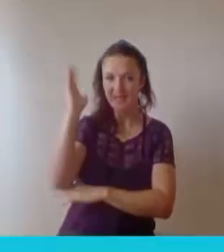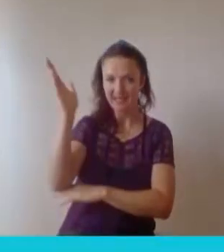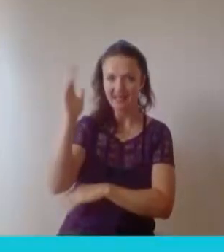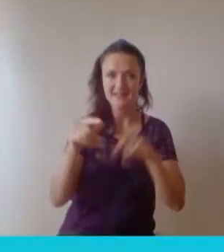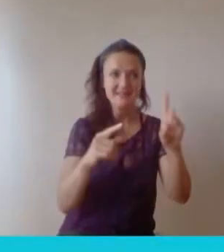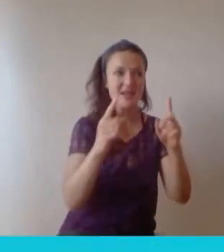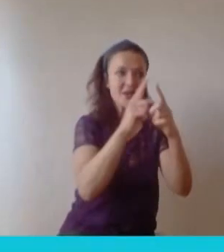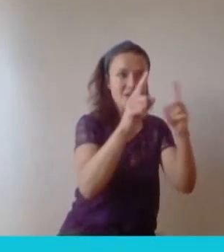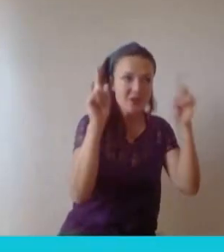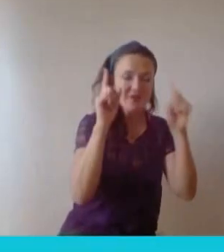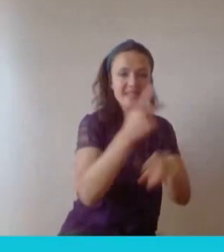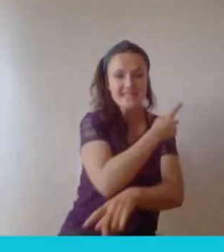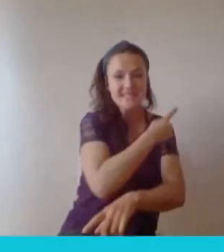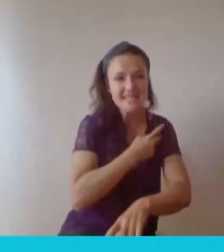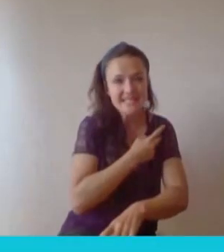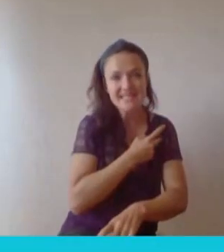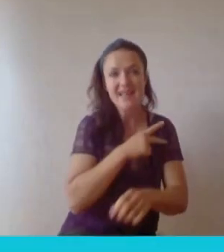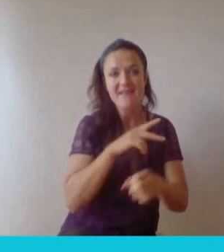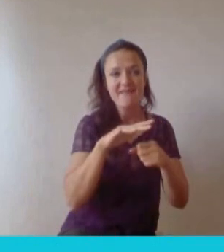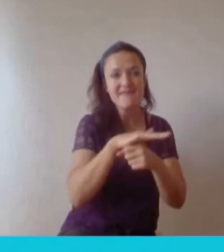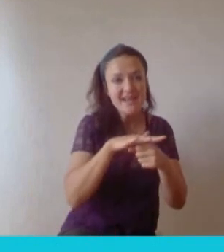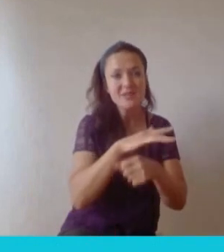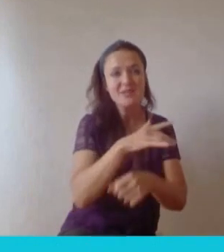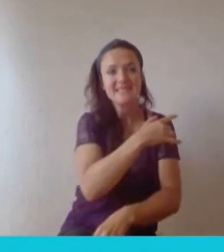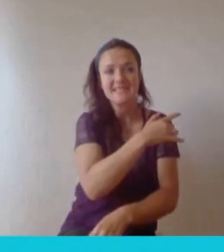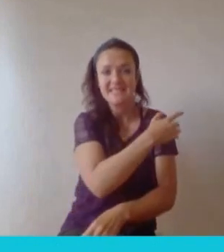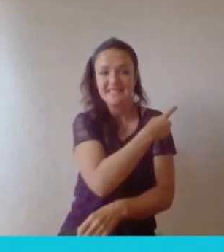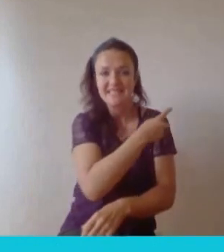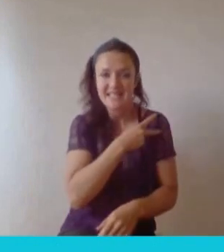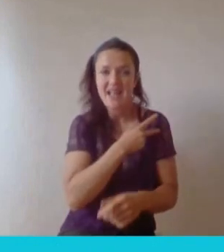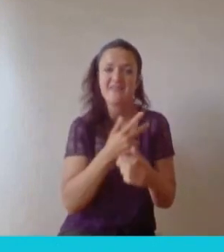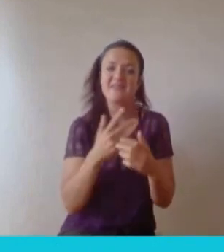it has been such a pleasure to have been on this journey with you.